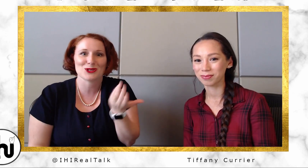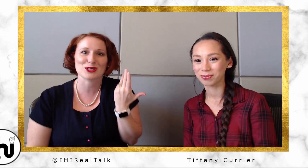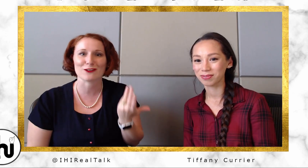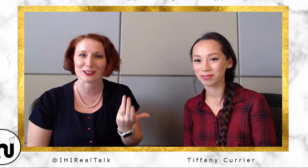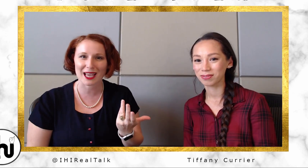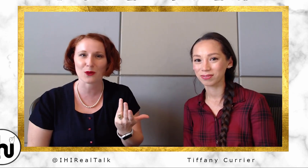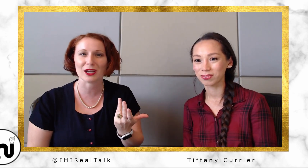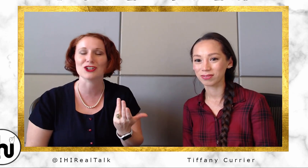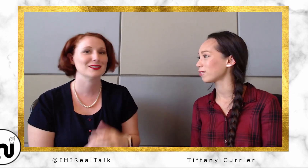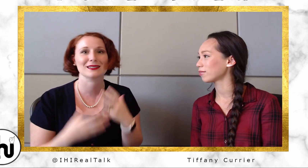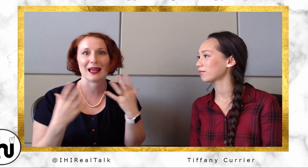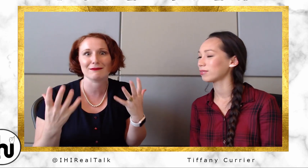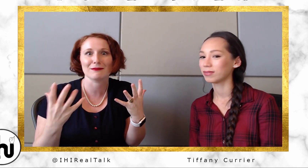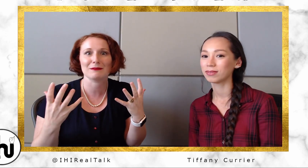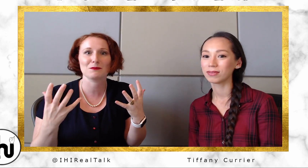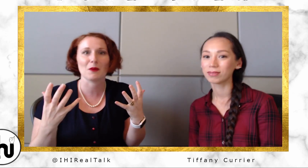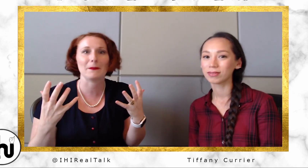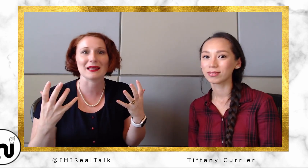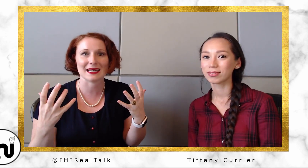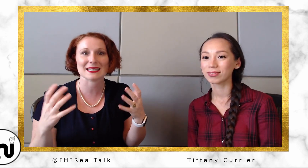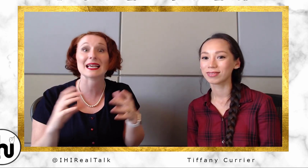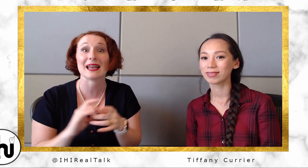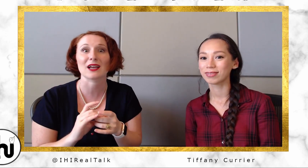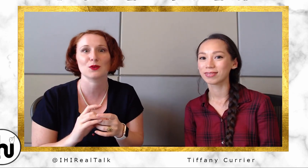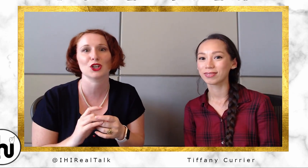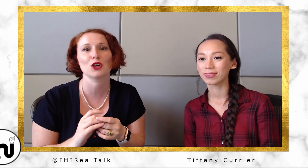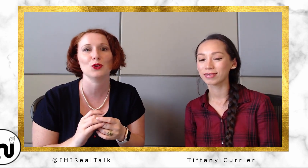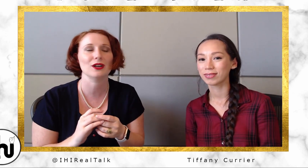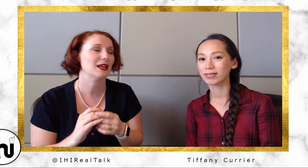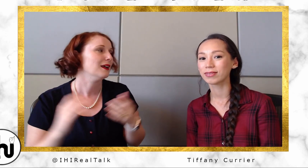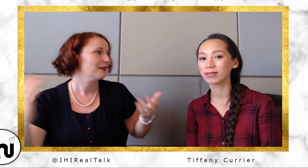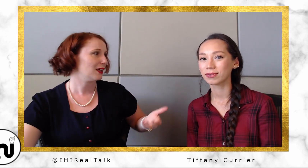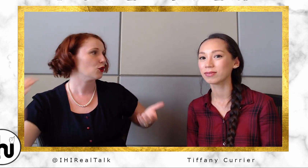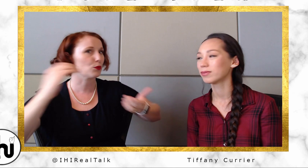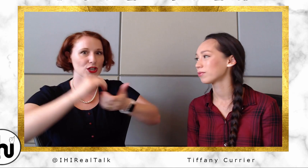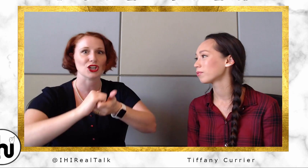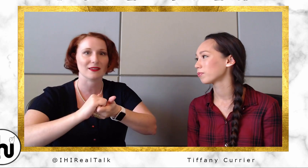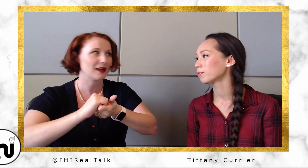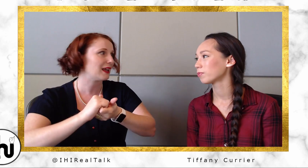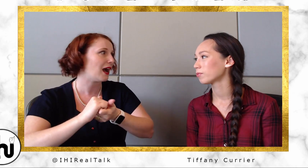different language." That ability to connect with the community, that you're bridging that gap.